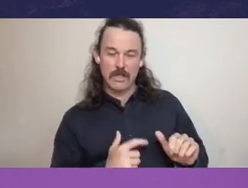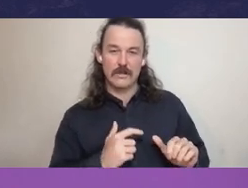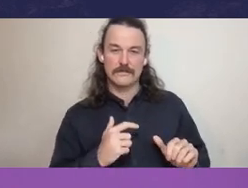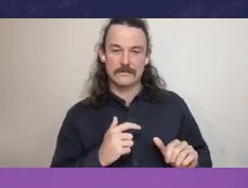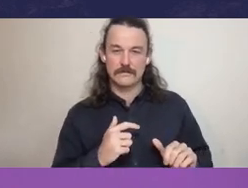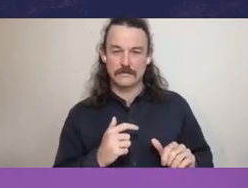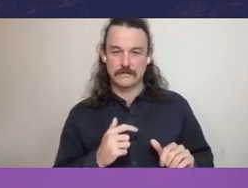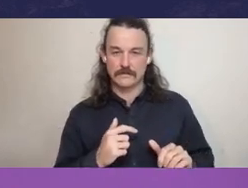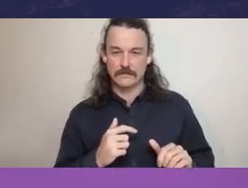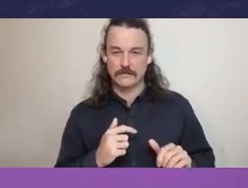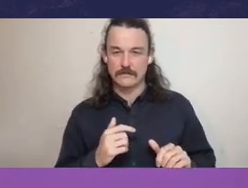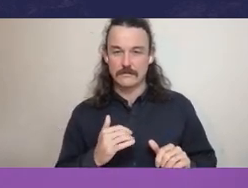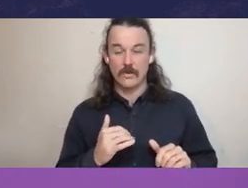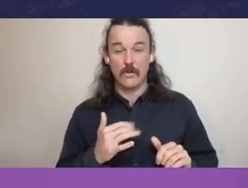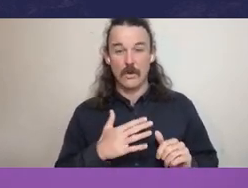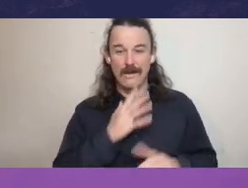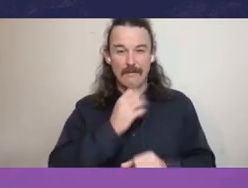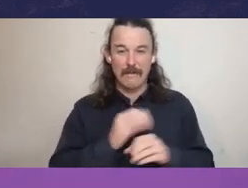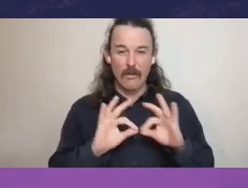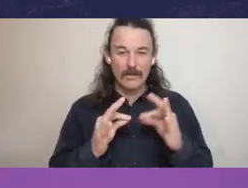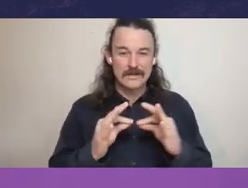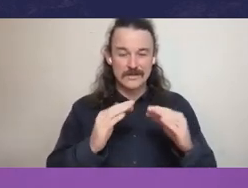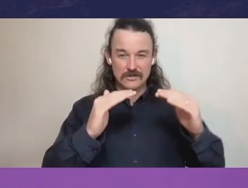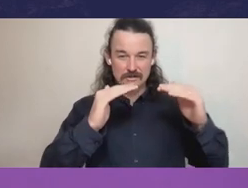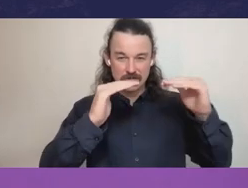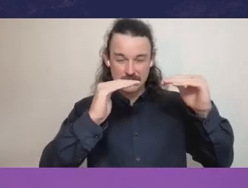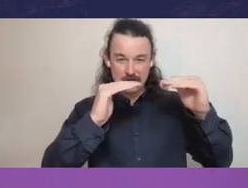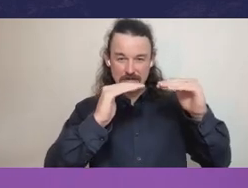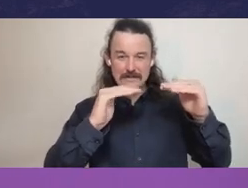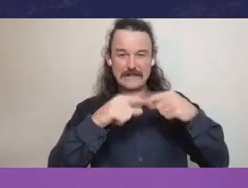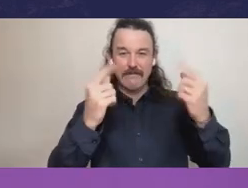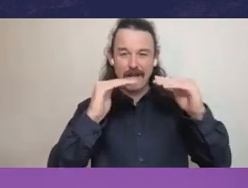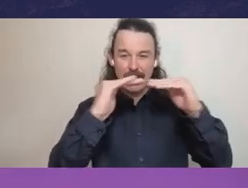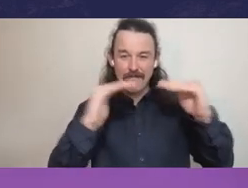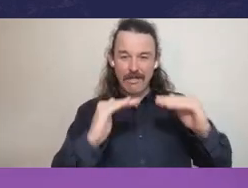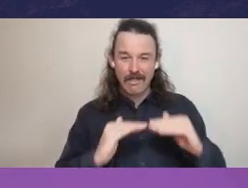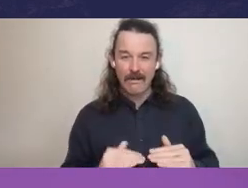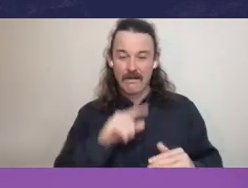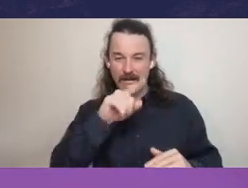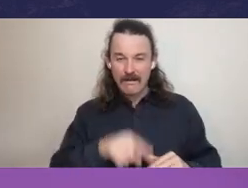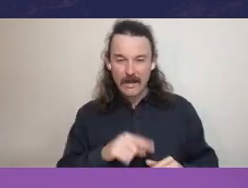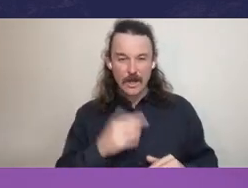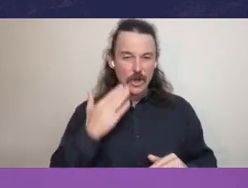the public sector clear about what needs to be referred up? What doesn't need to be referred up?